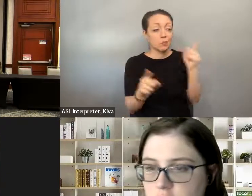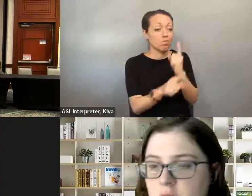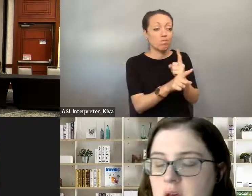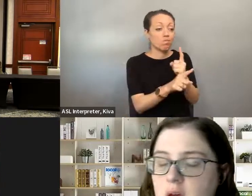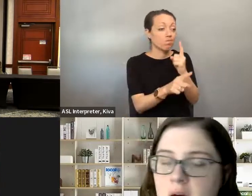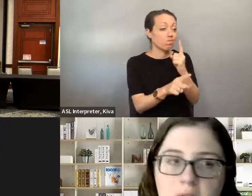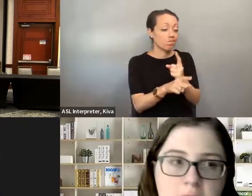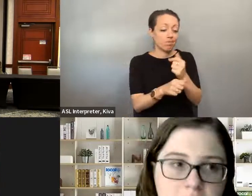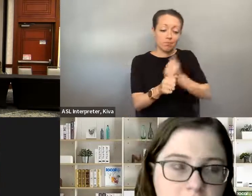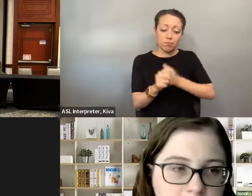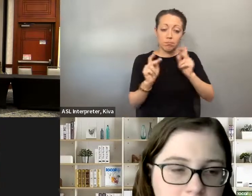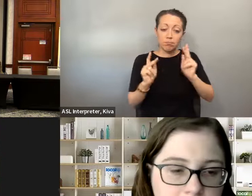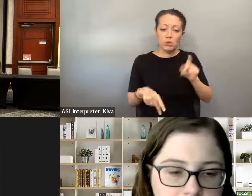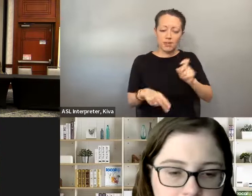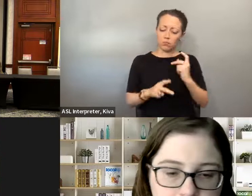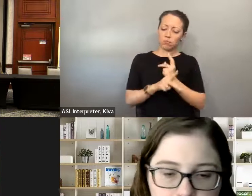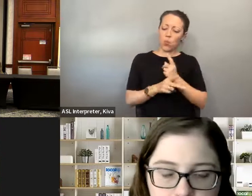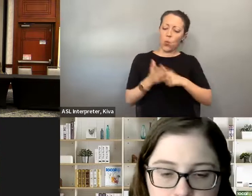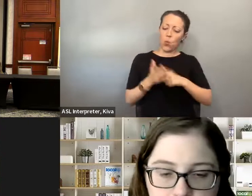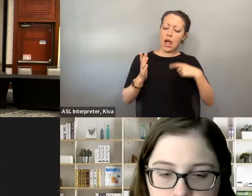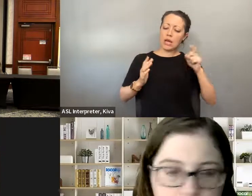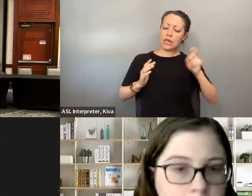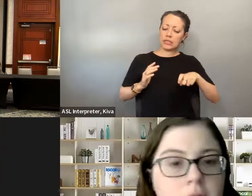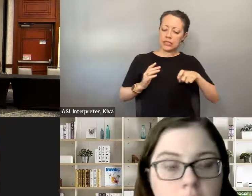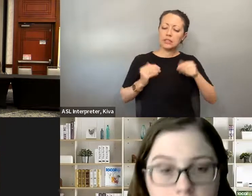very individual thing and only the person themselves can